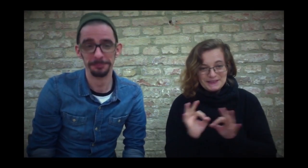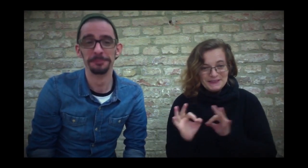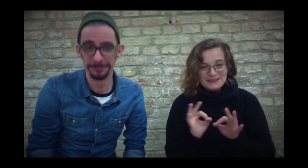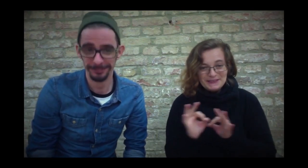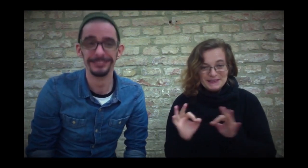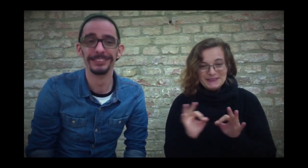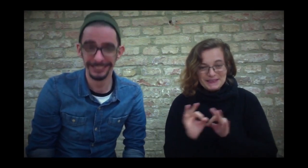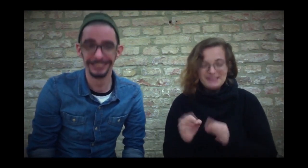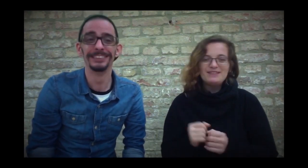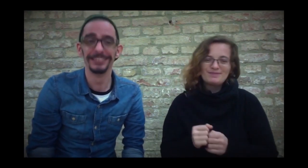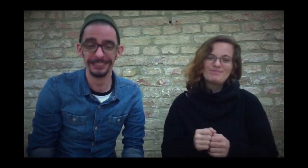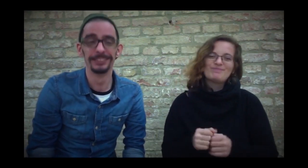There's a lot going on.